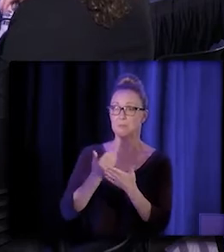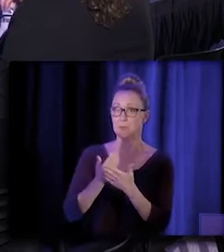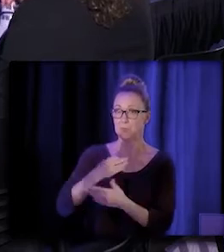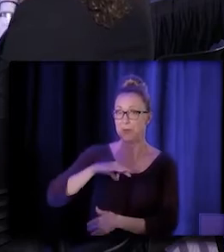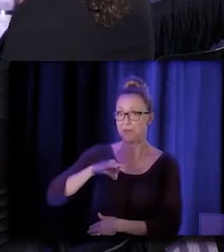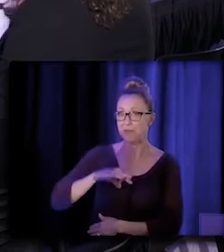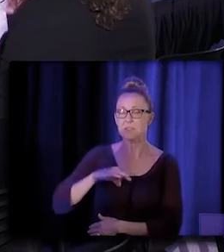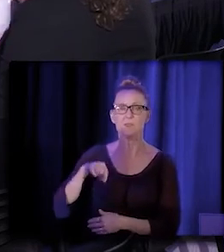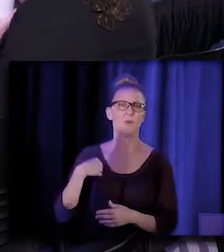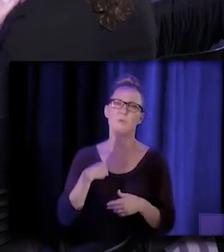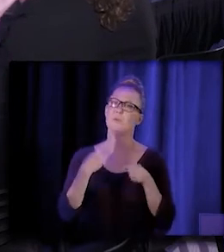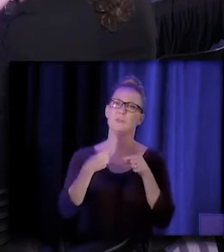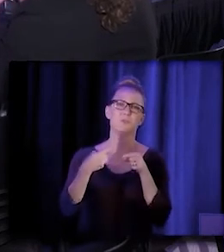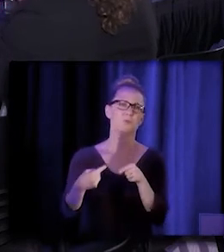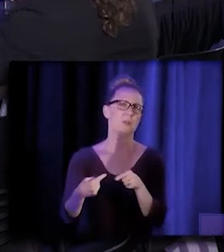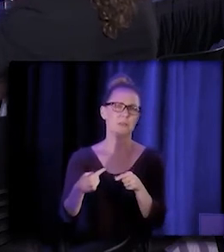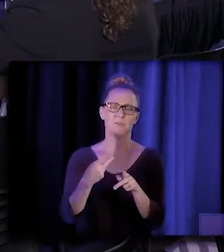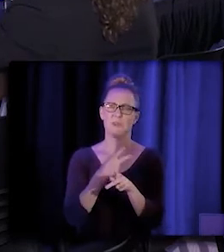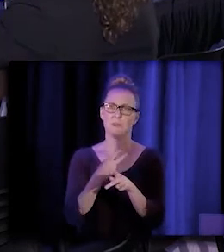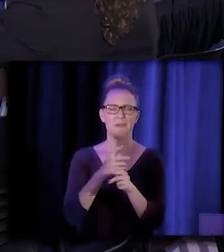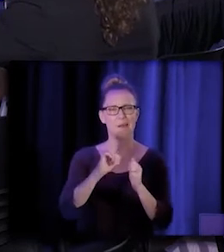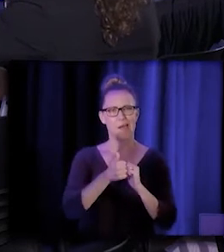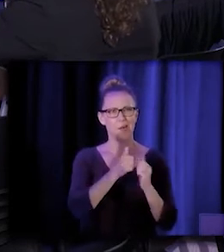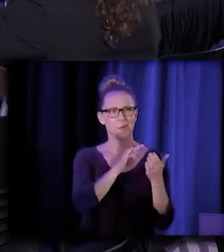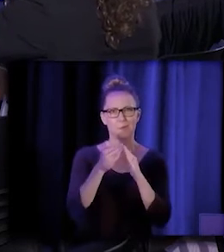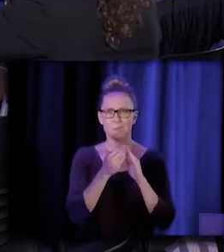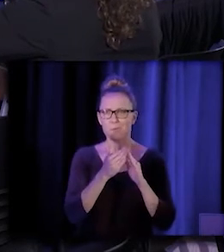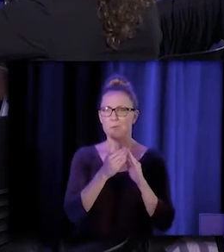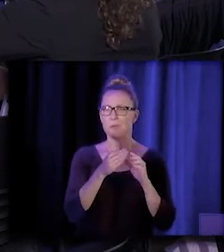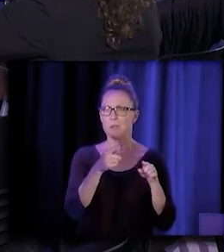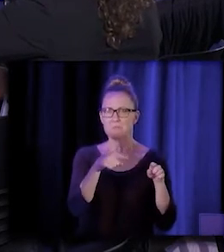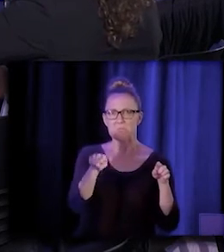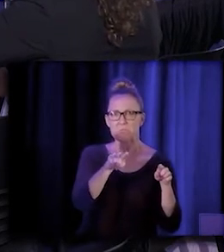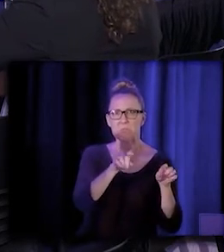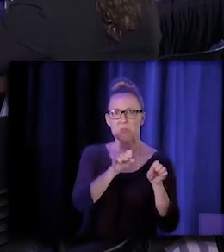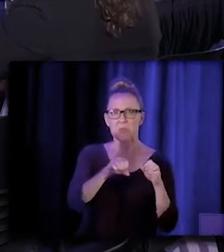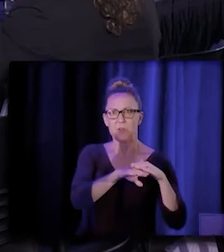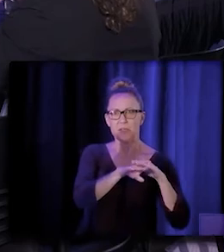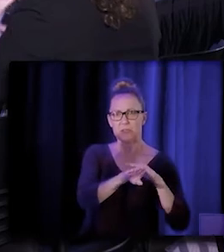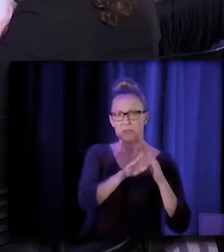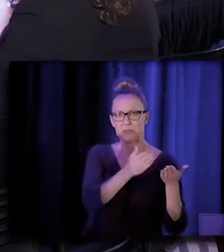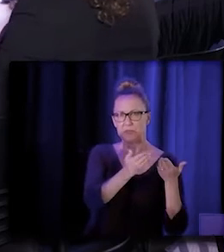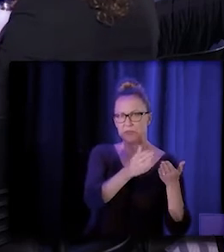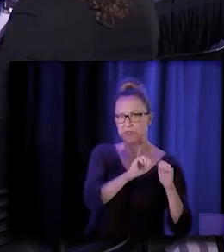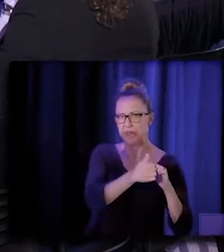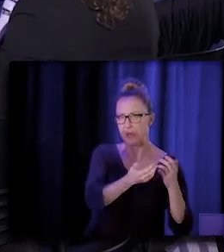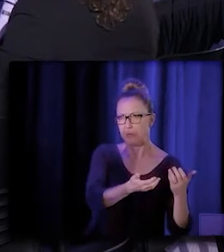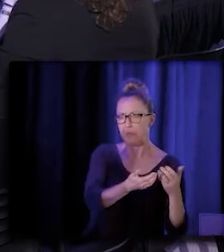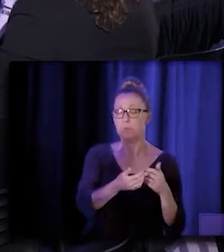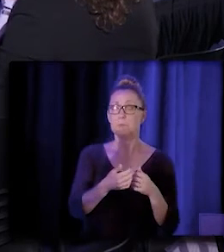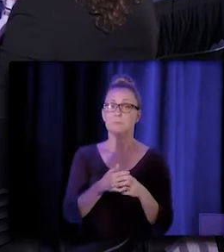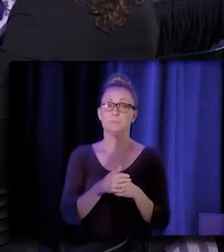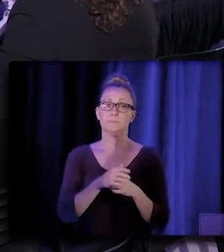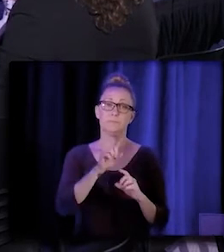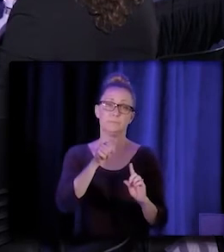we've been struggling to understand how are community members going to be able to access our services? You know, in particular folks were saying, you know,